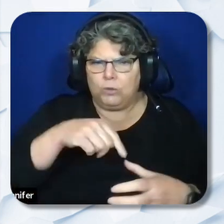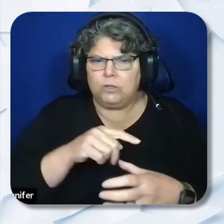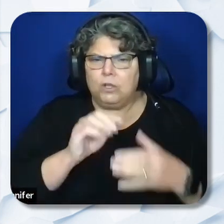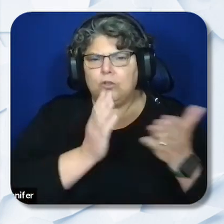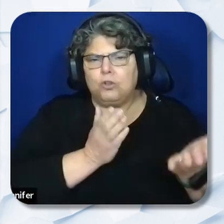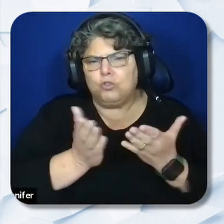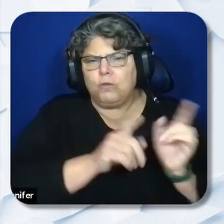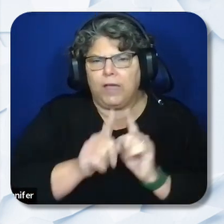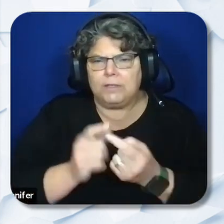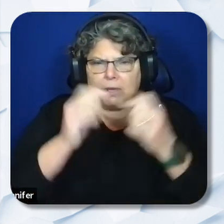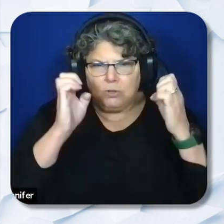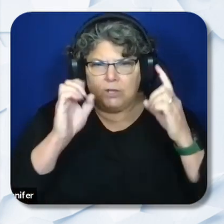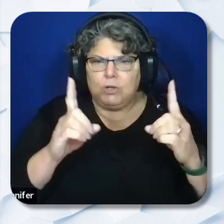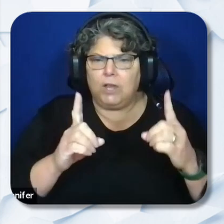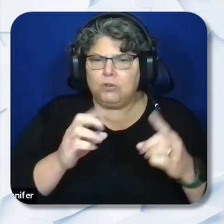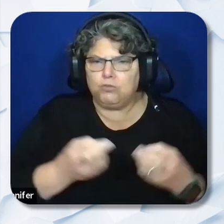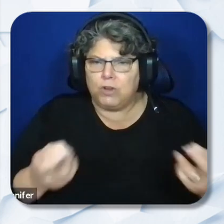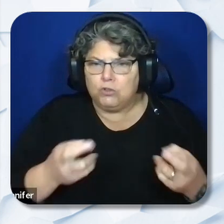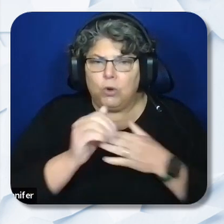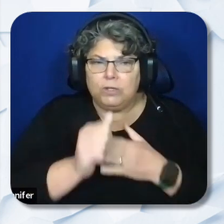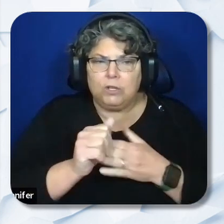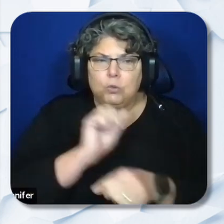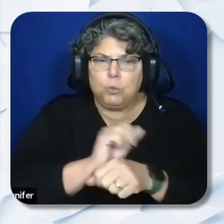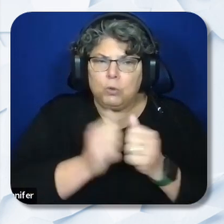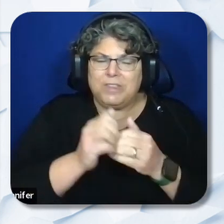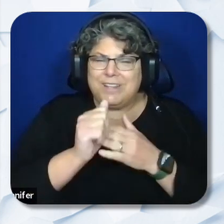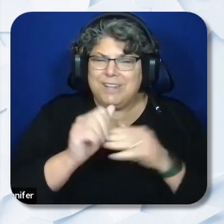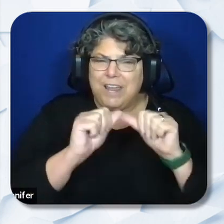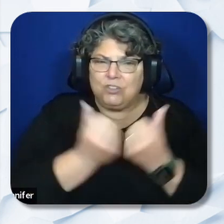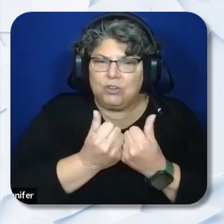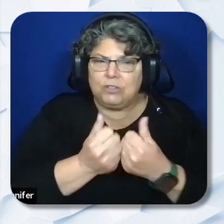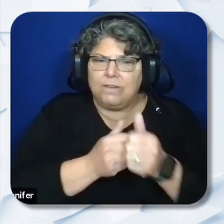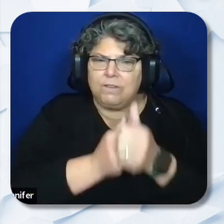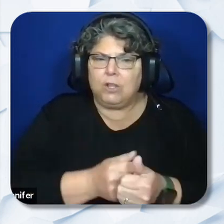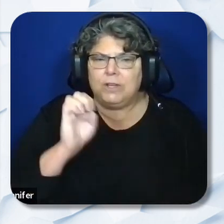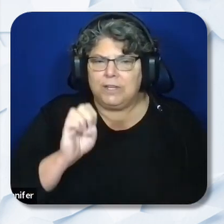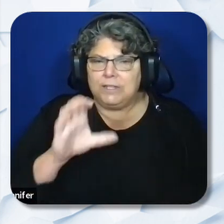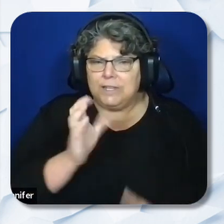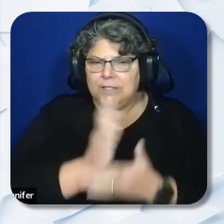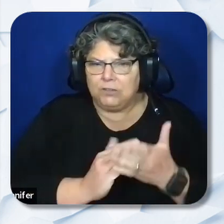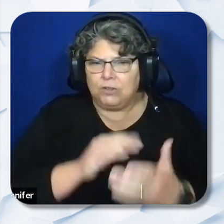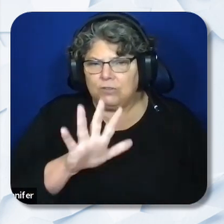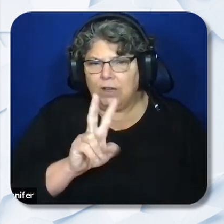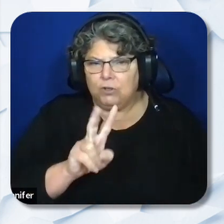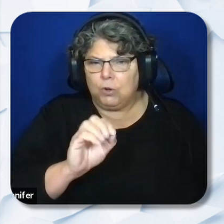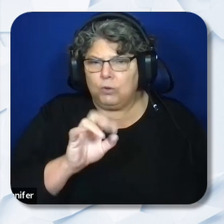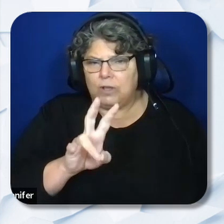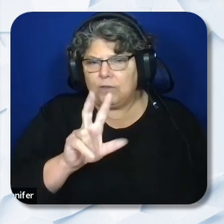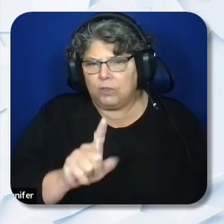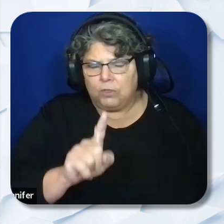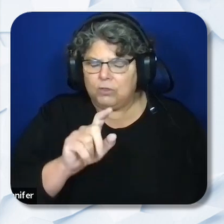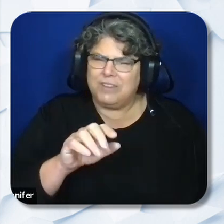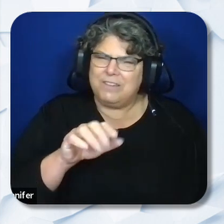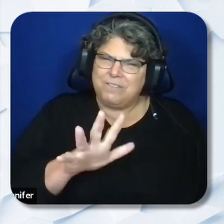Resource leads to work with the lead agencies selected pursuant to EC sections, 52073.1-52073.2